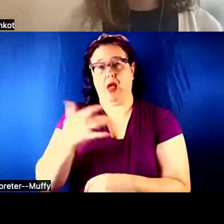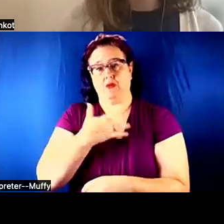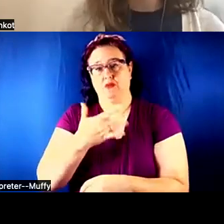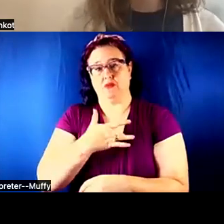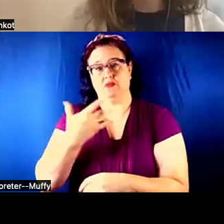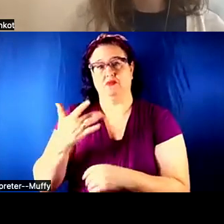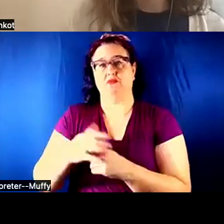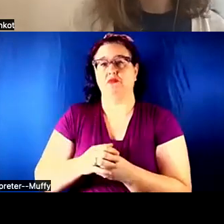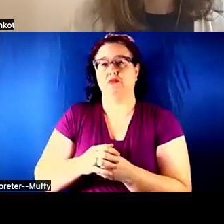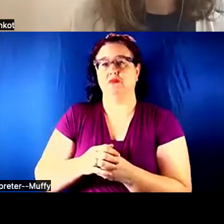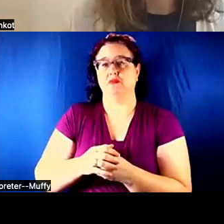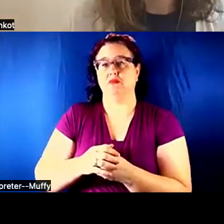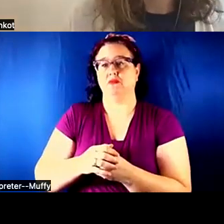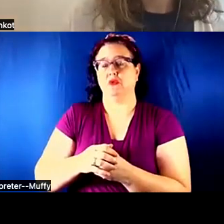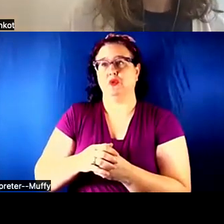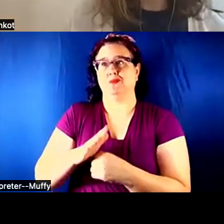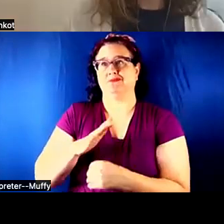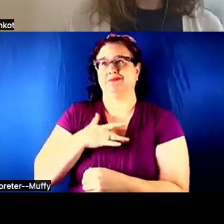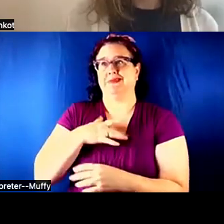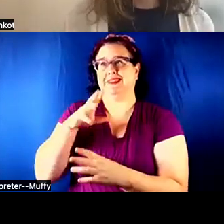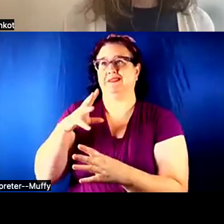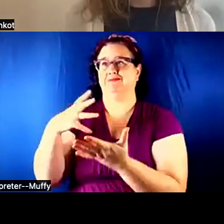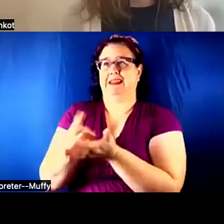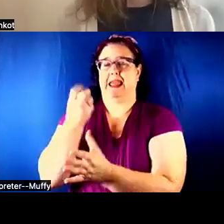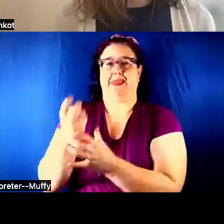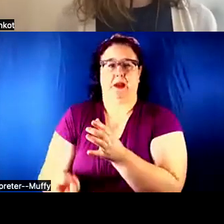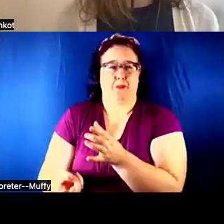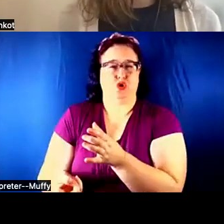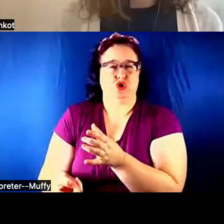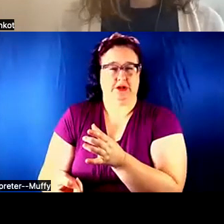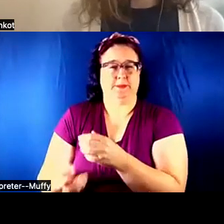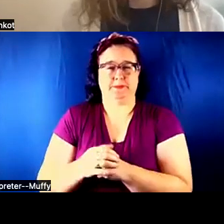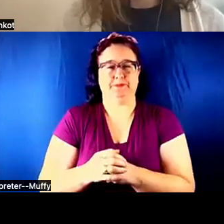Carin: That's good, yeah.